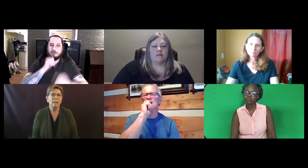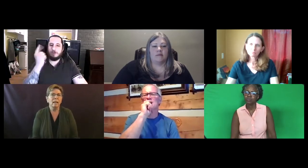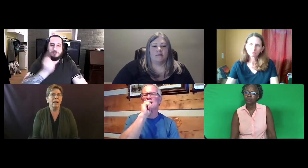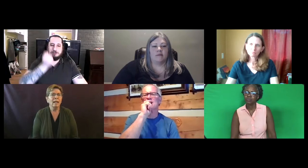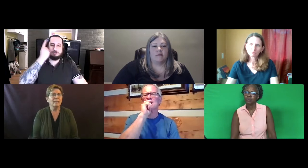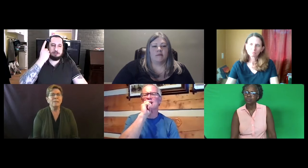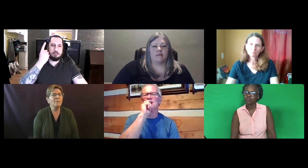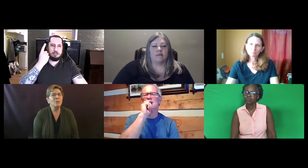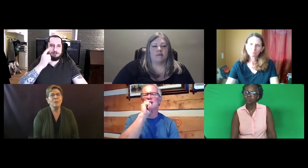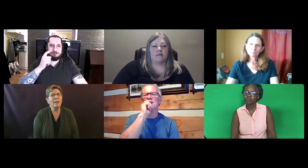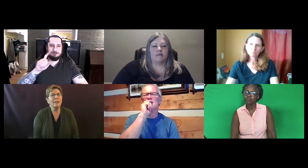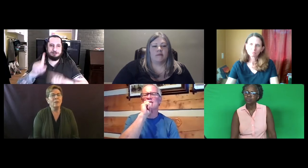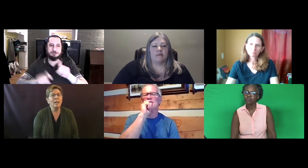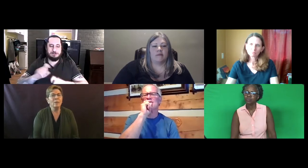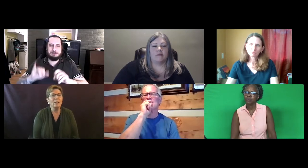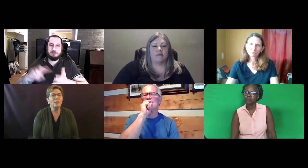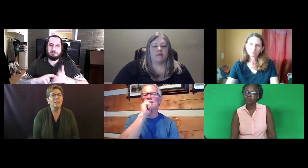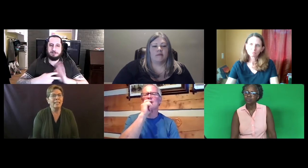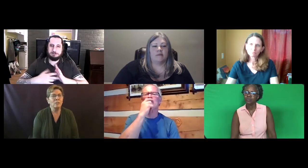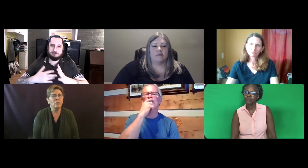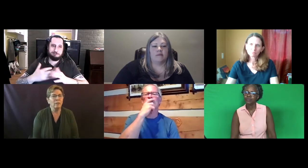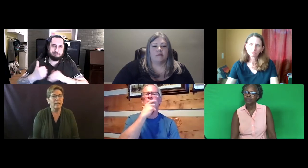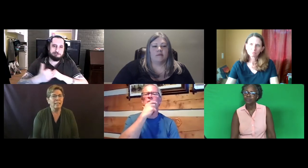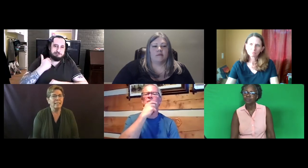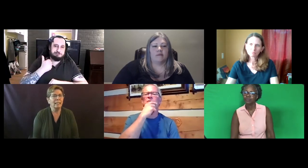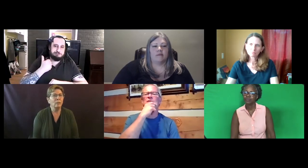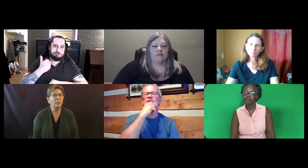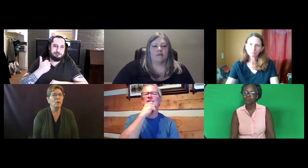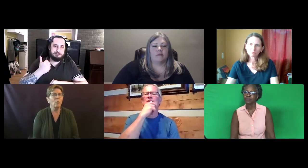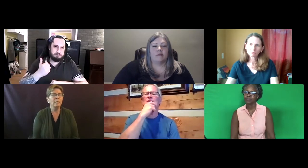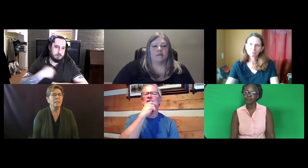Sometimes, you know, you can't also understand in surveys exactly what is meant.